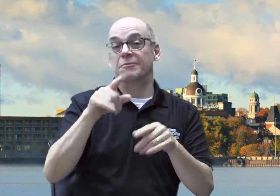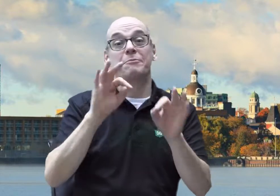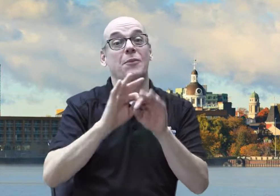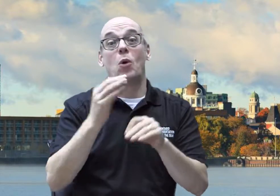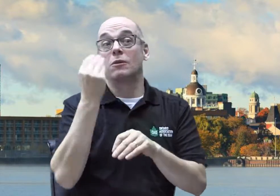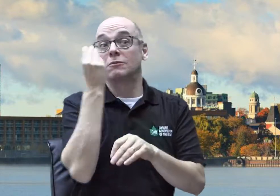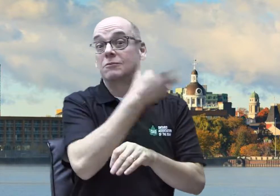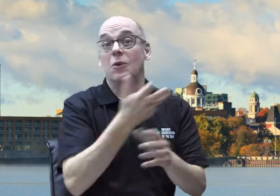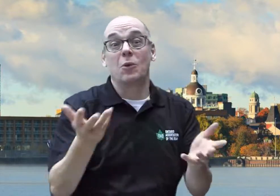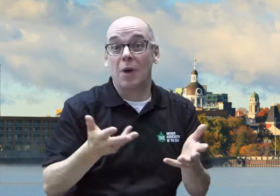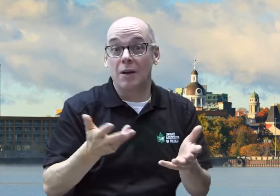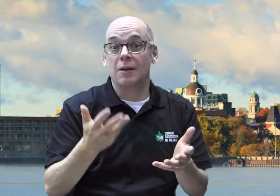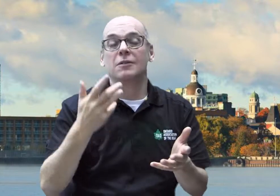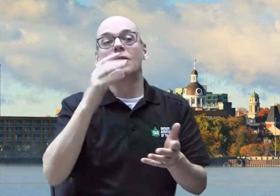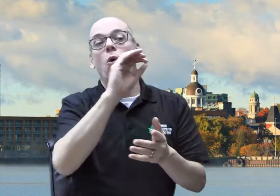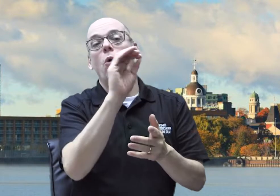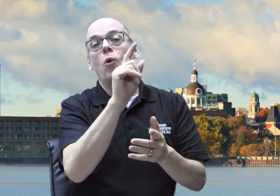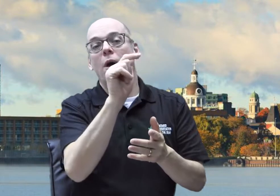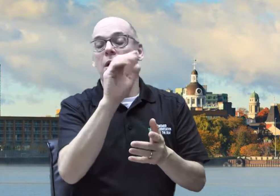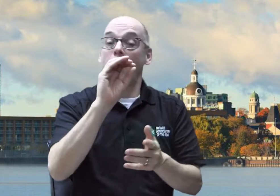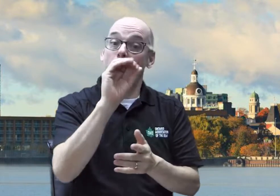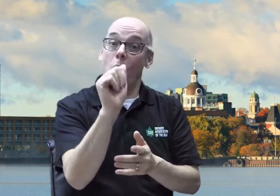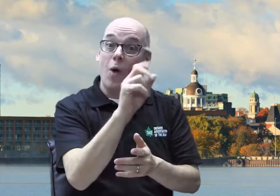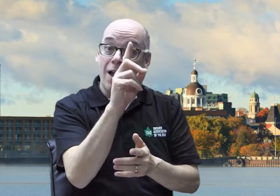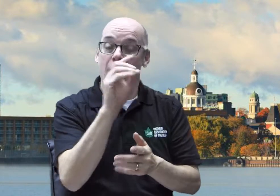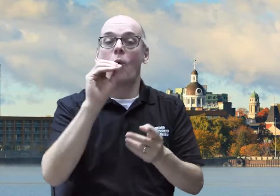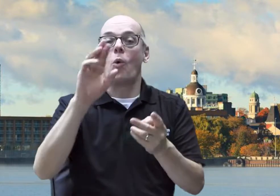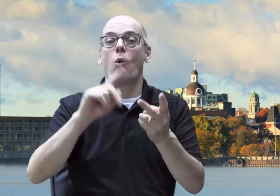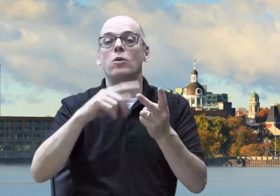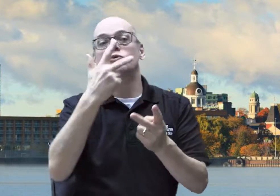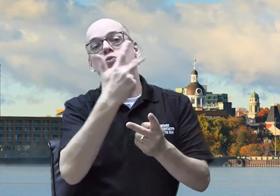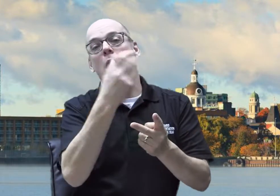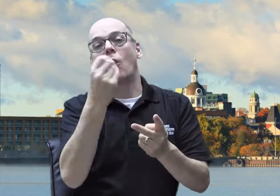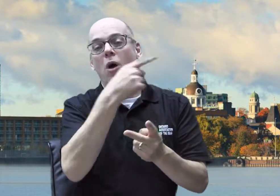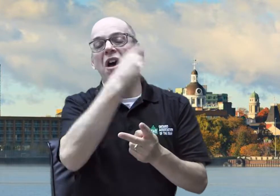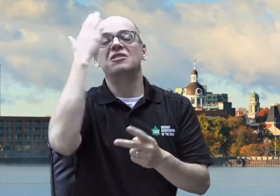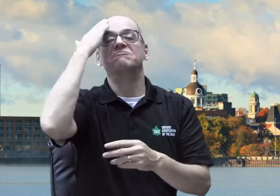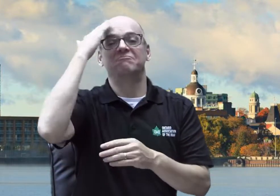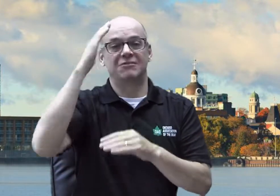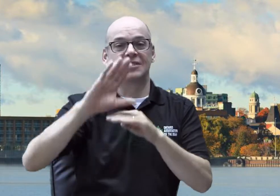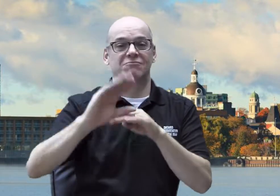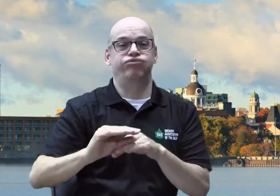Be sure to let the hotel know you are booking to go to Tri-O / OAD AGM and they'll give you a discount.